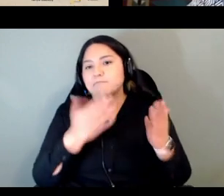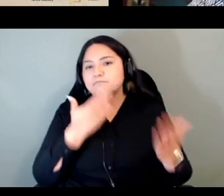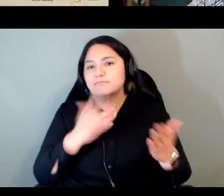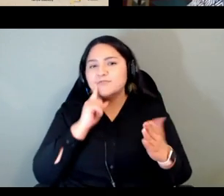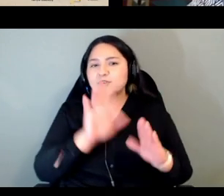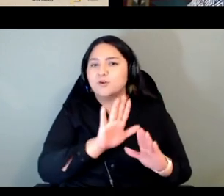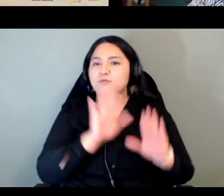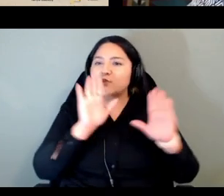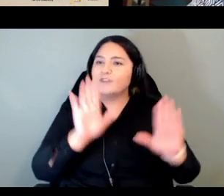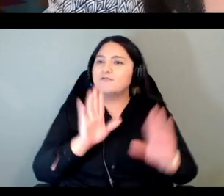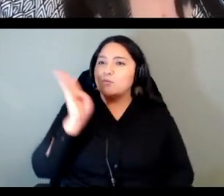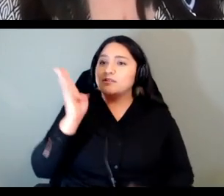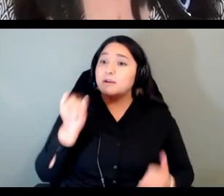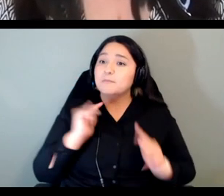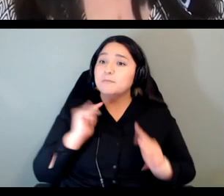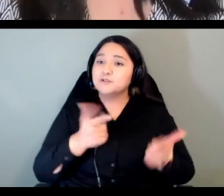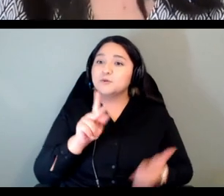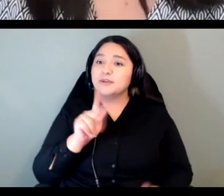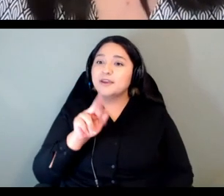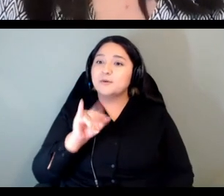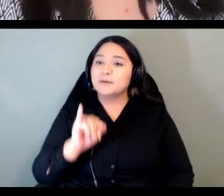and back to you carrie